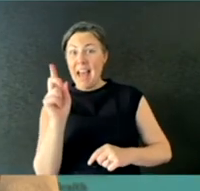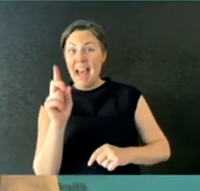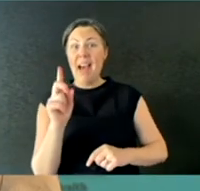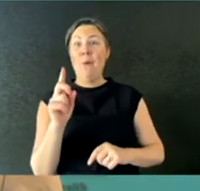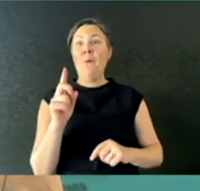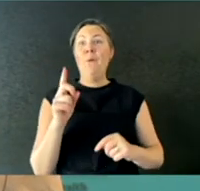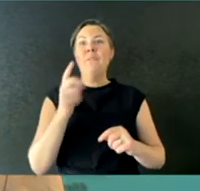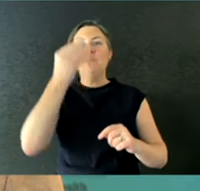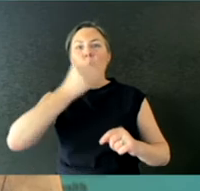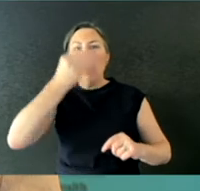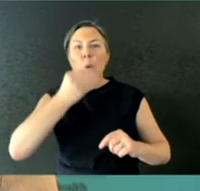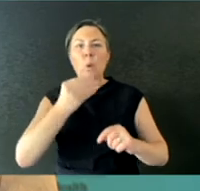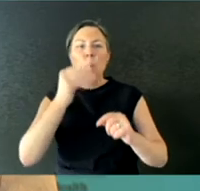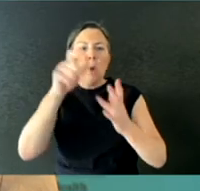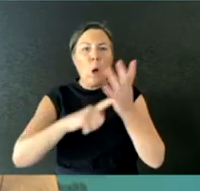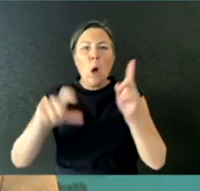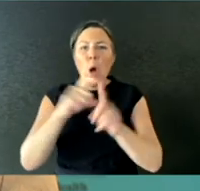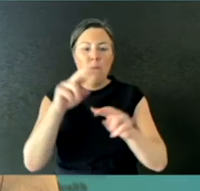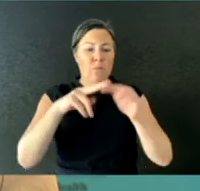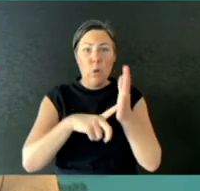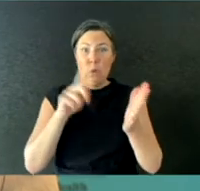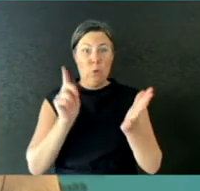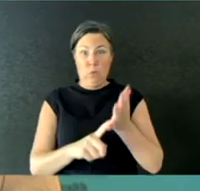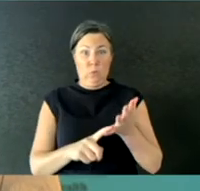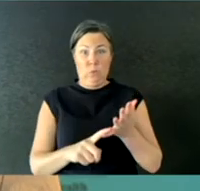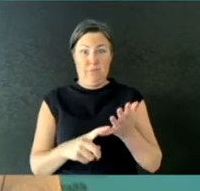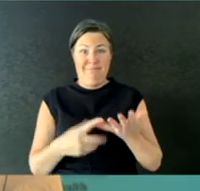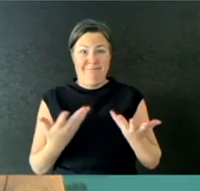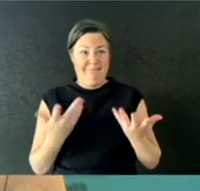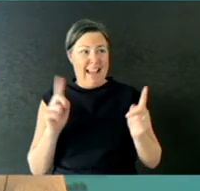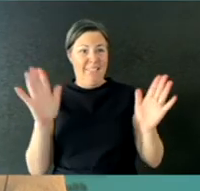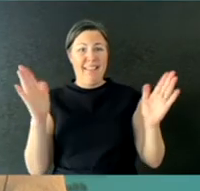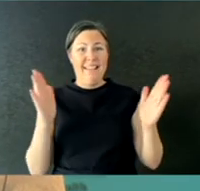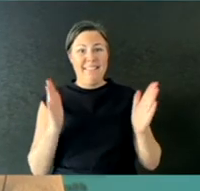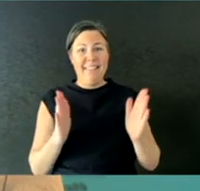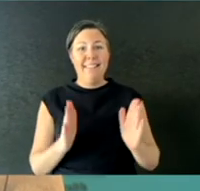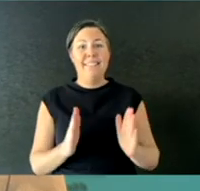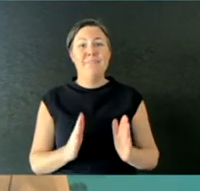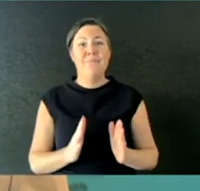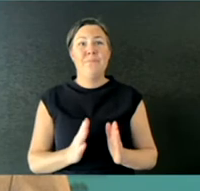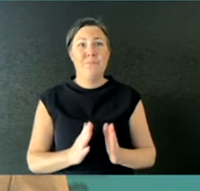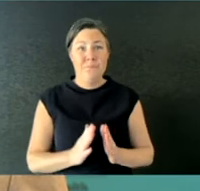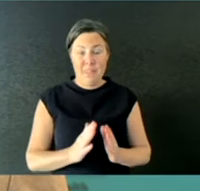There've only been 36 deaths from influenza this year, and so it's challenging to get